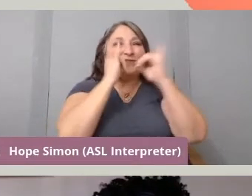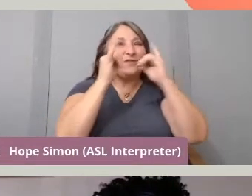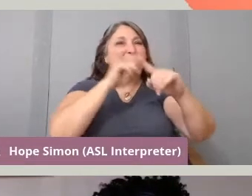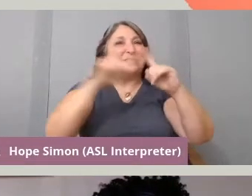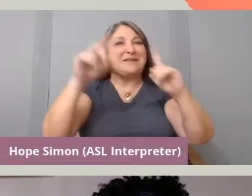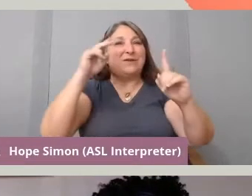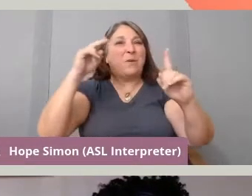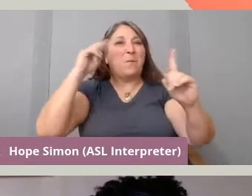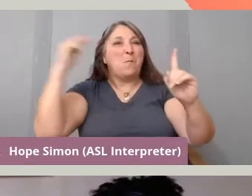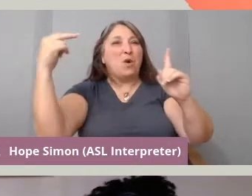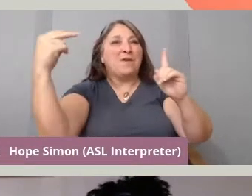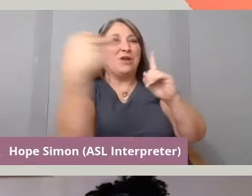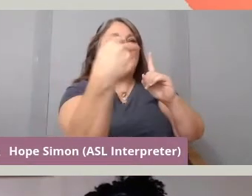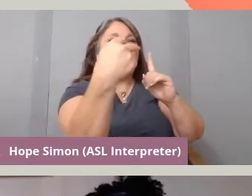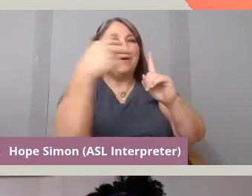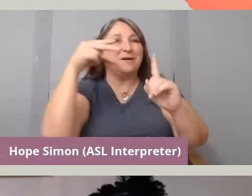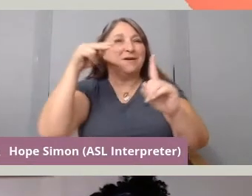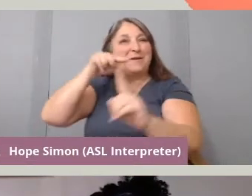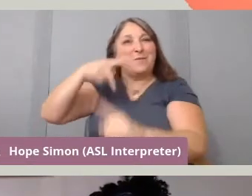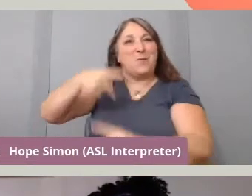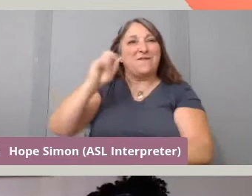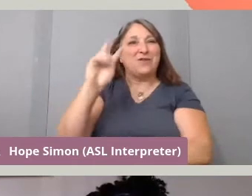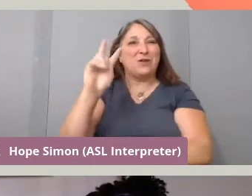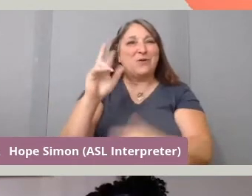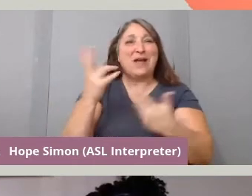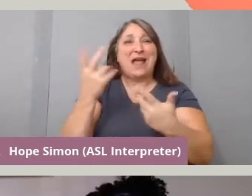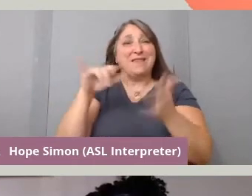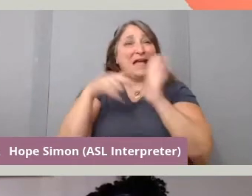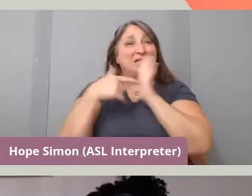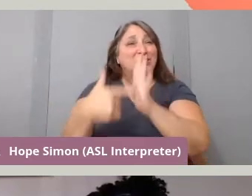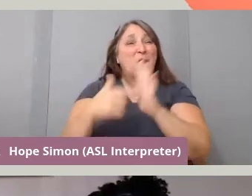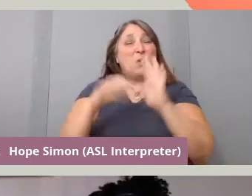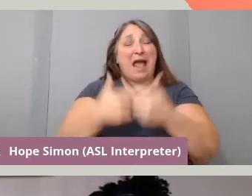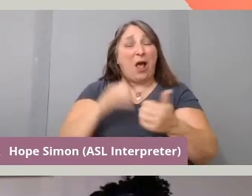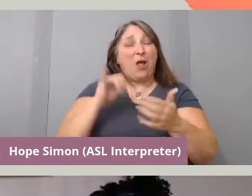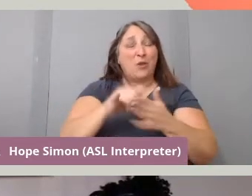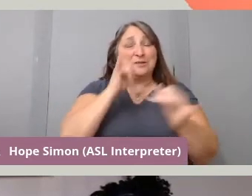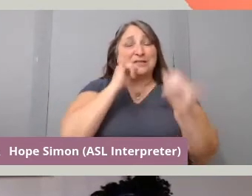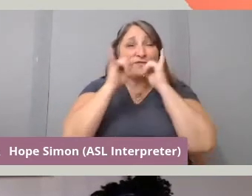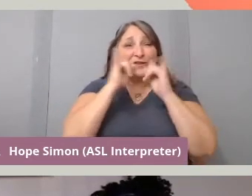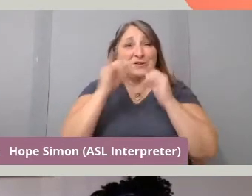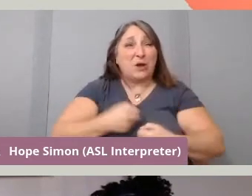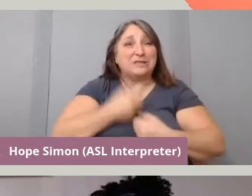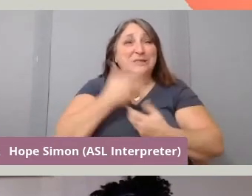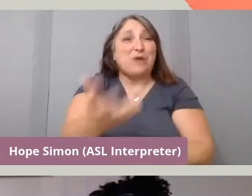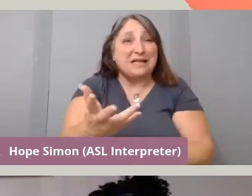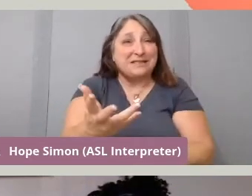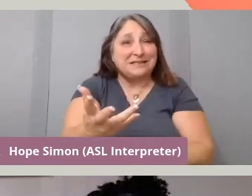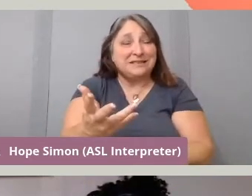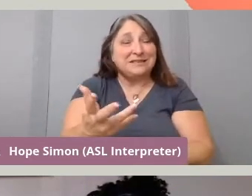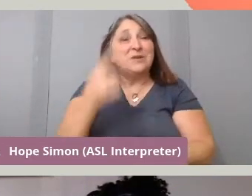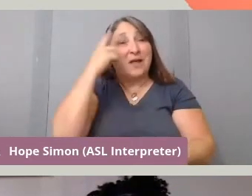And that point of view is reflected very clearly in the way those interviews are expressed. And I think that it's essential that if we wanna talk about power,